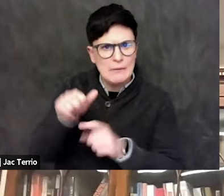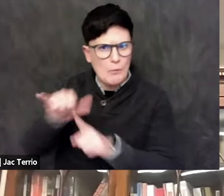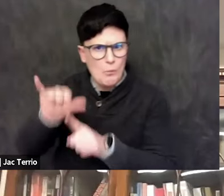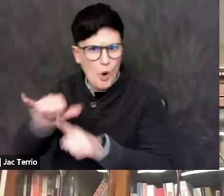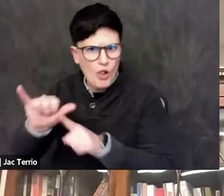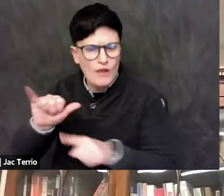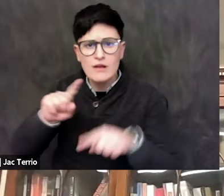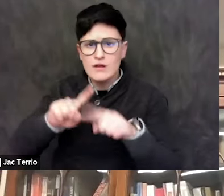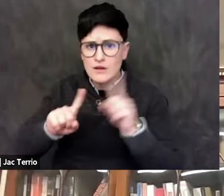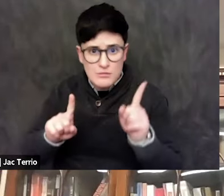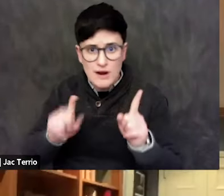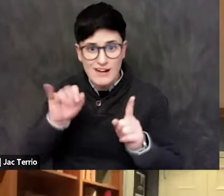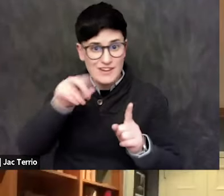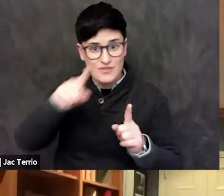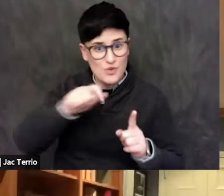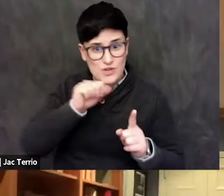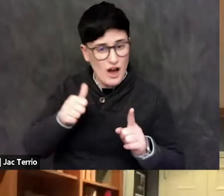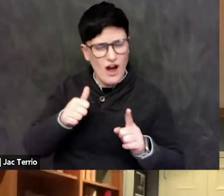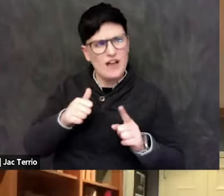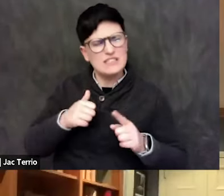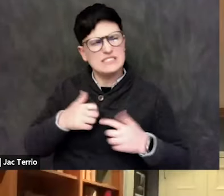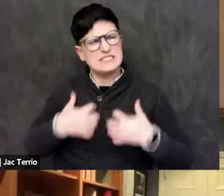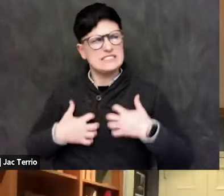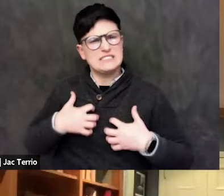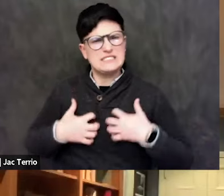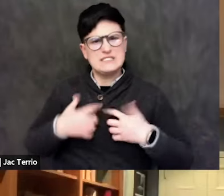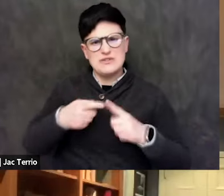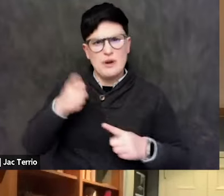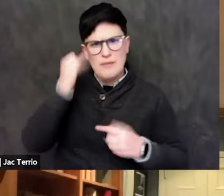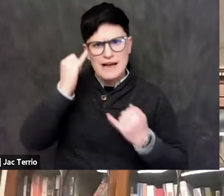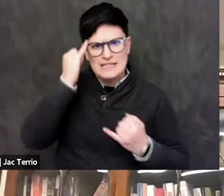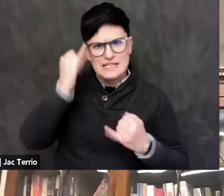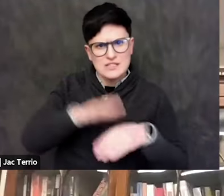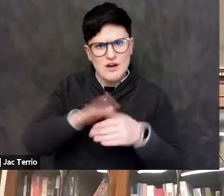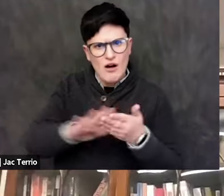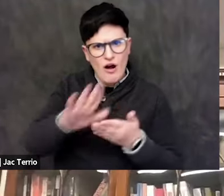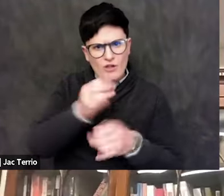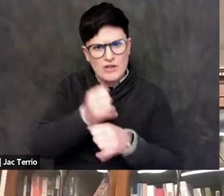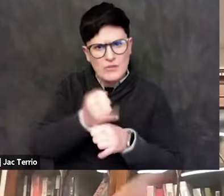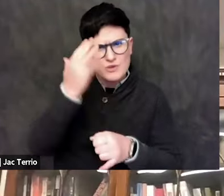by ideas on a college campus, you know, why are you spending all that money to go there? Right, but do you think that, I mean,